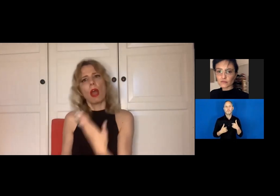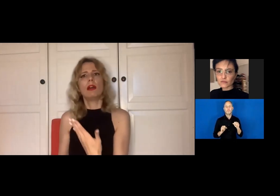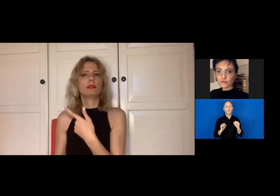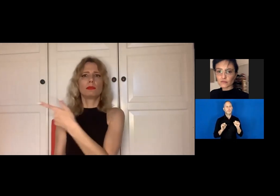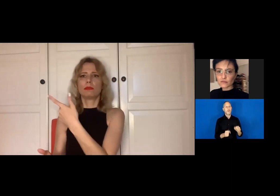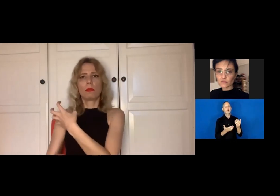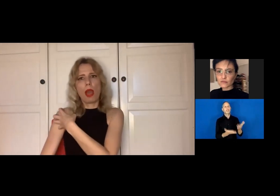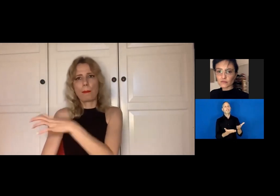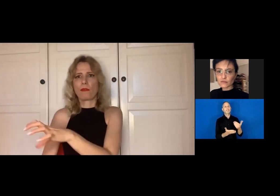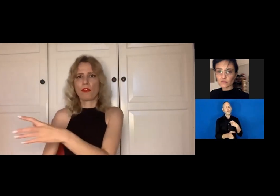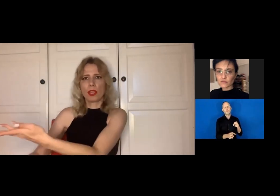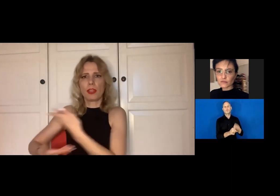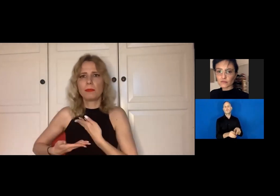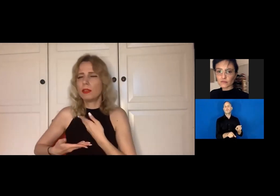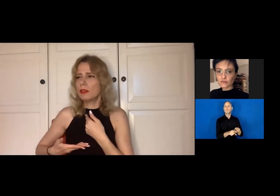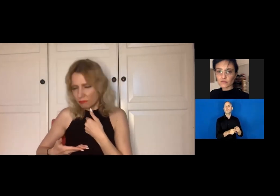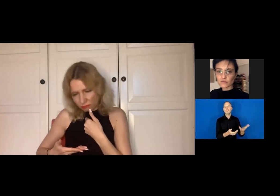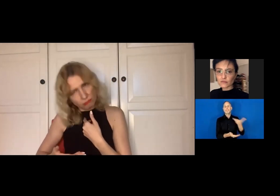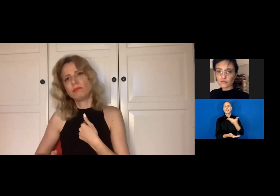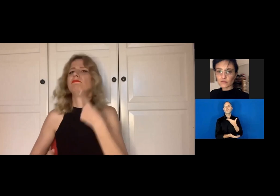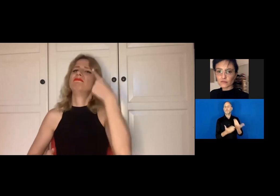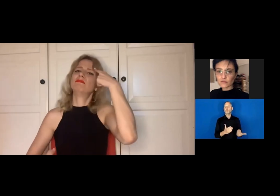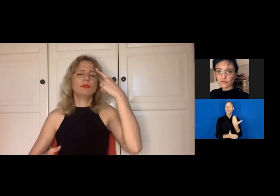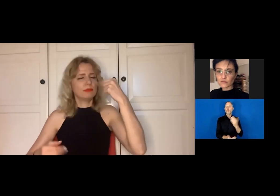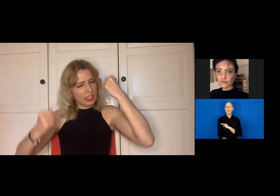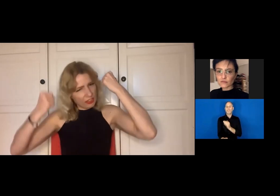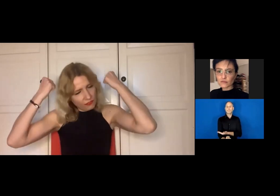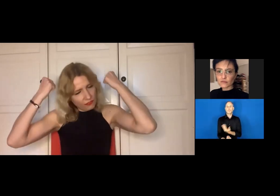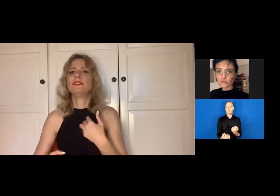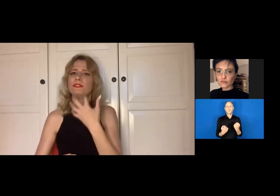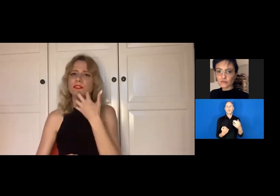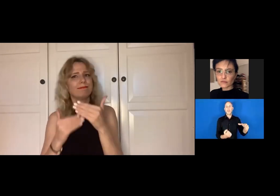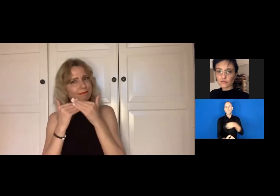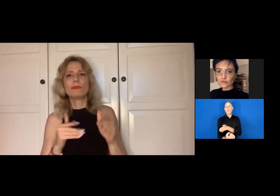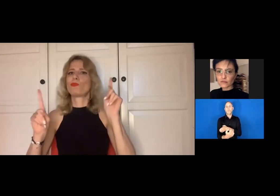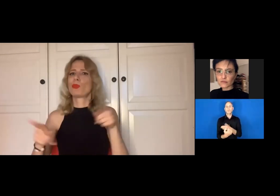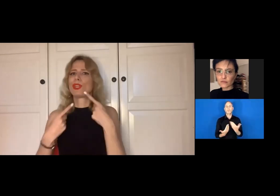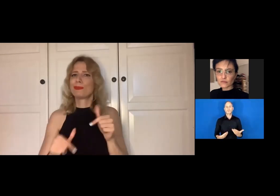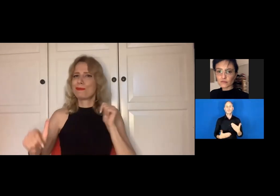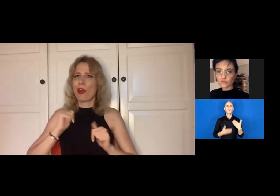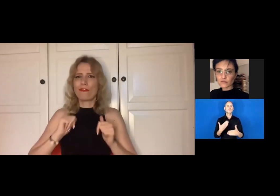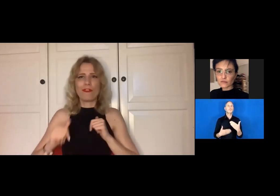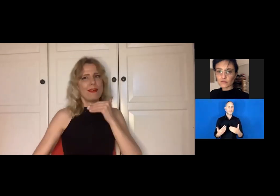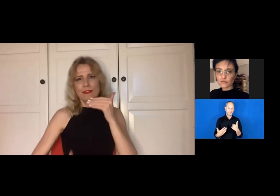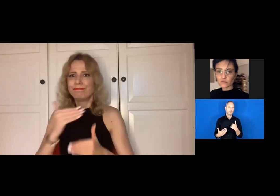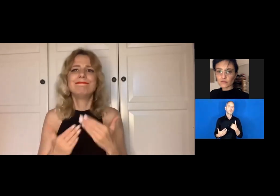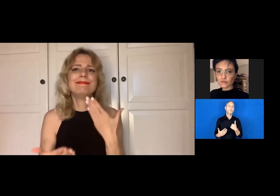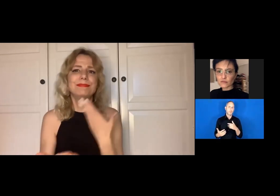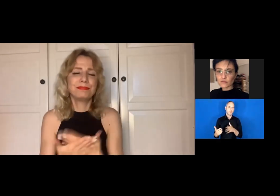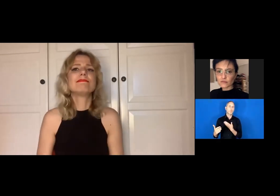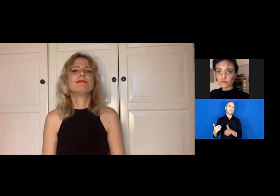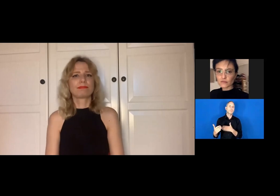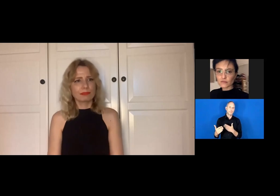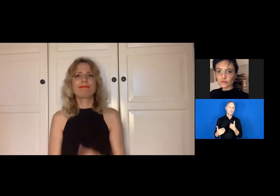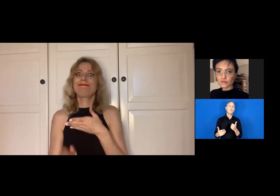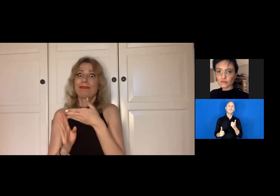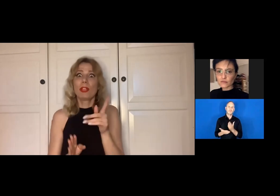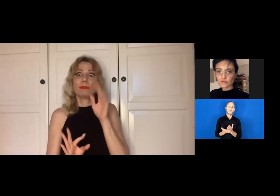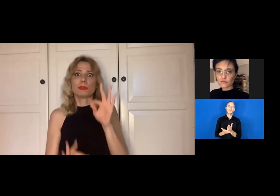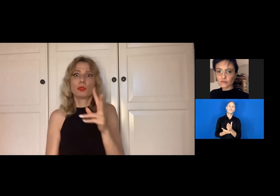And this project empowered me so much to pursue my dream as a musician and a music performer.